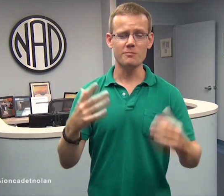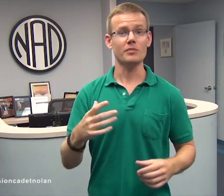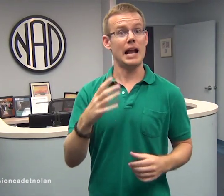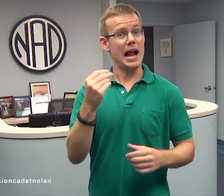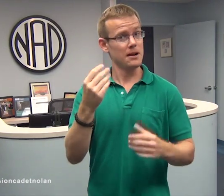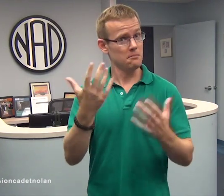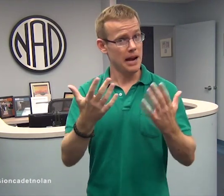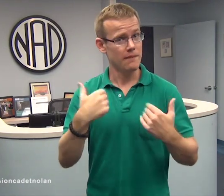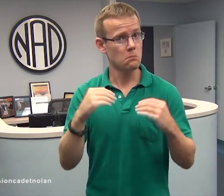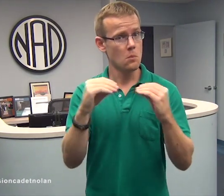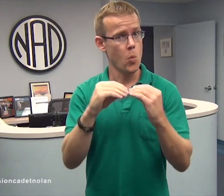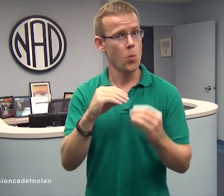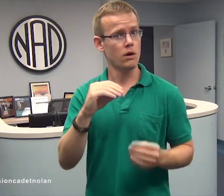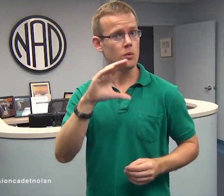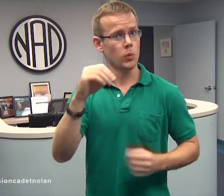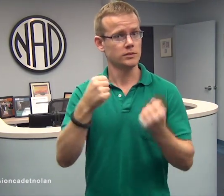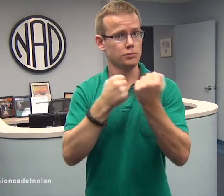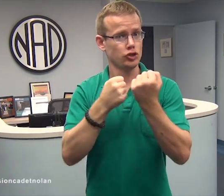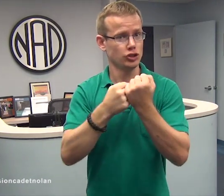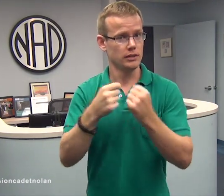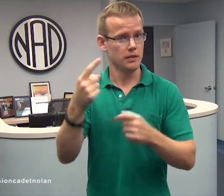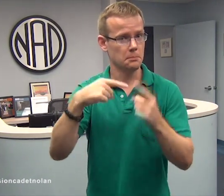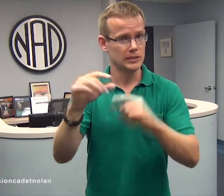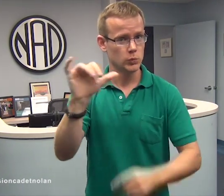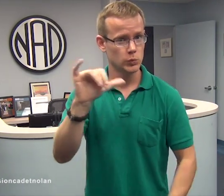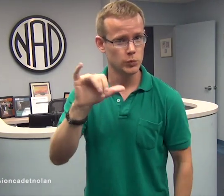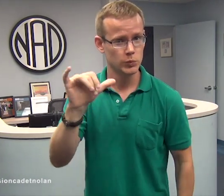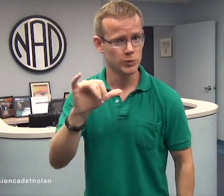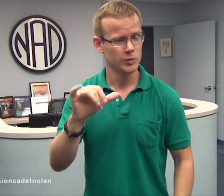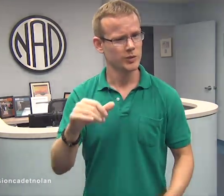There may be more cosponsors coming!